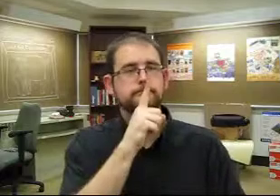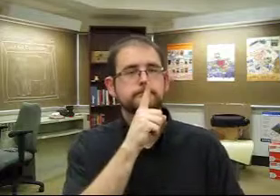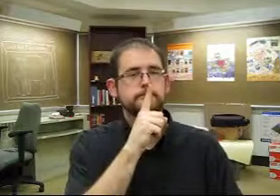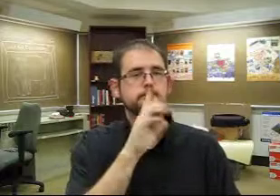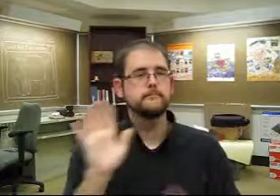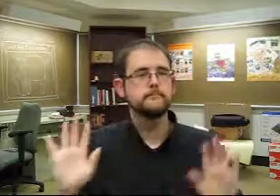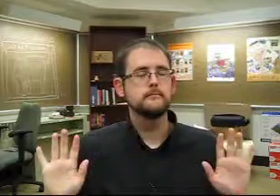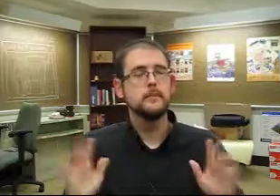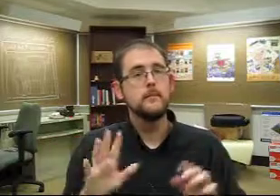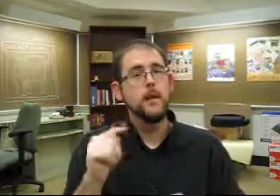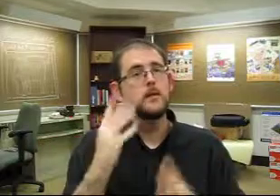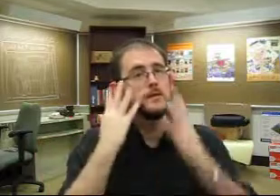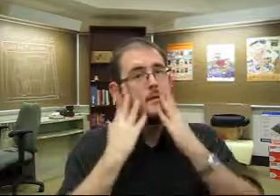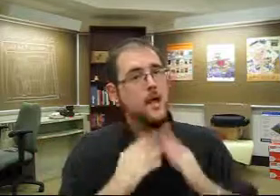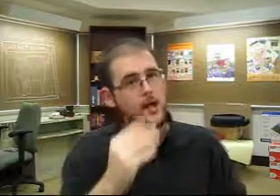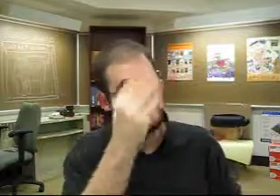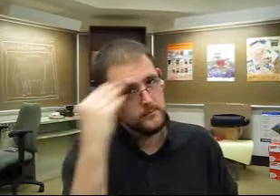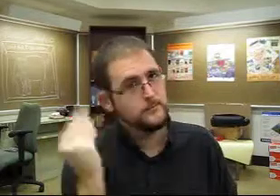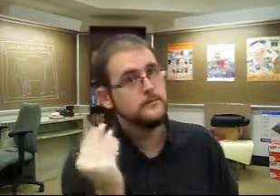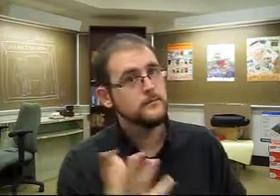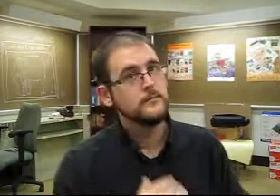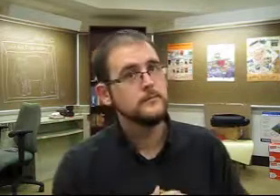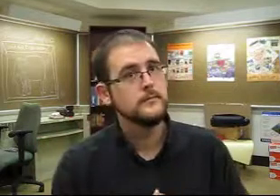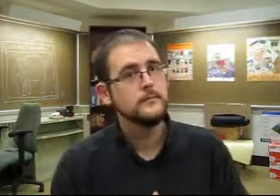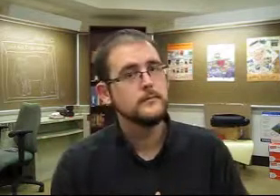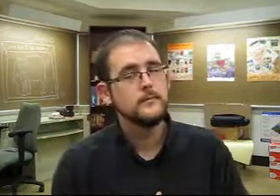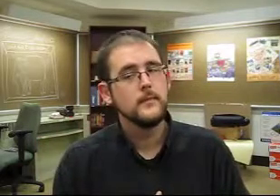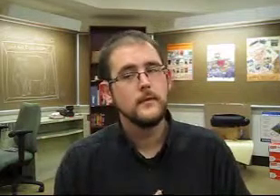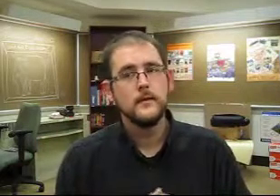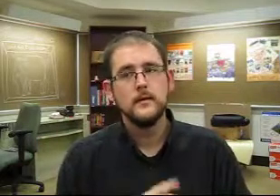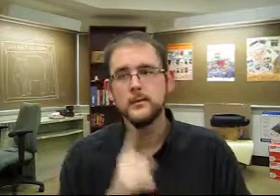I won't say what happens, but it is very sad.